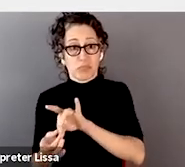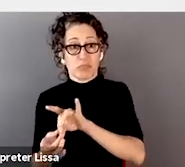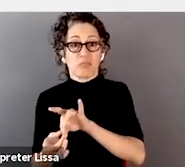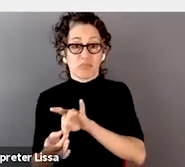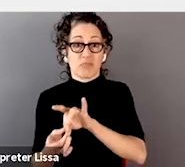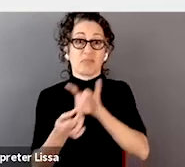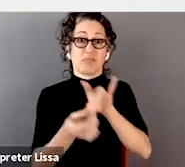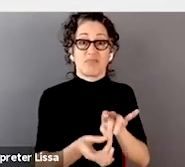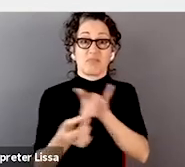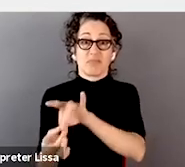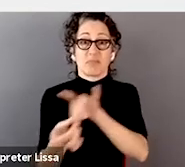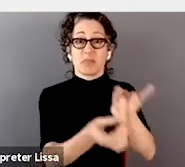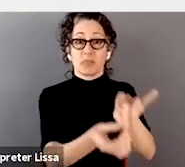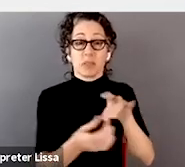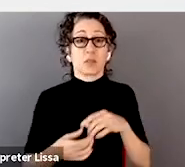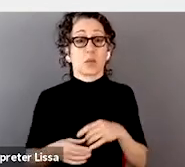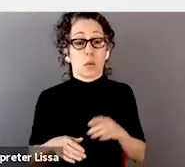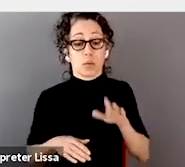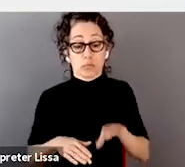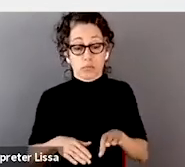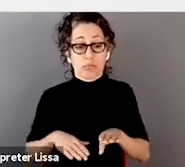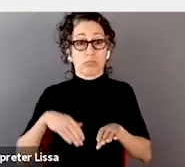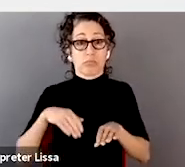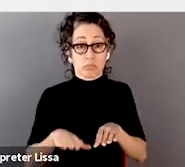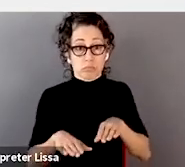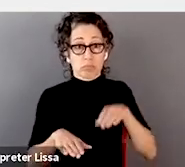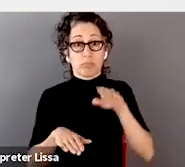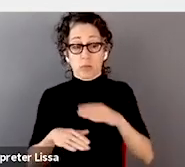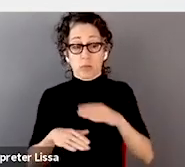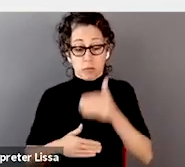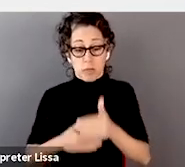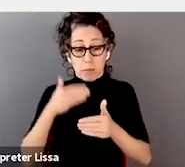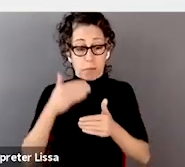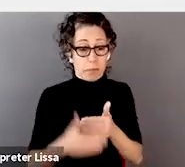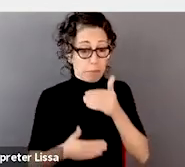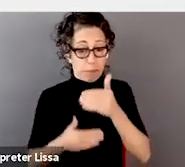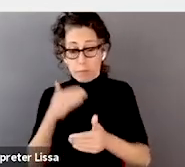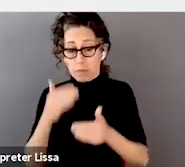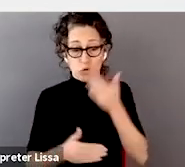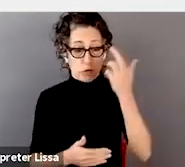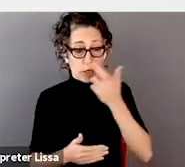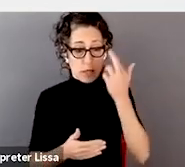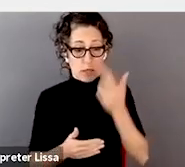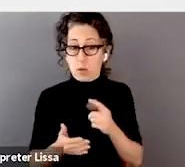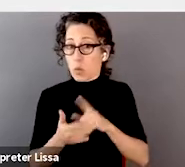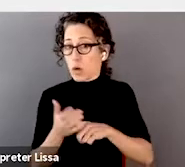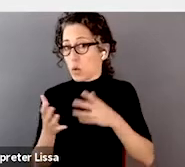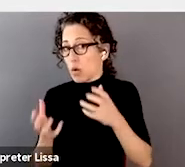and then soon you'll find that you'll be in the direction of where it is you want to get, you'll have a little better idea,